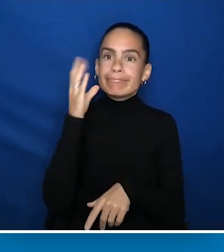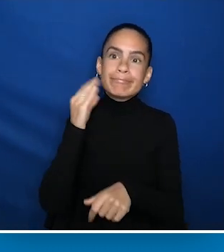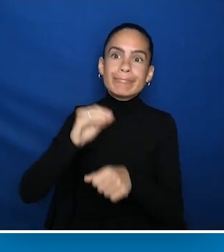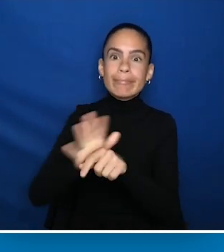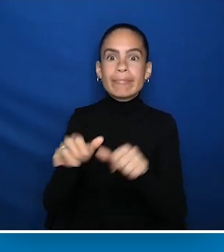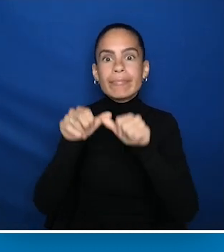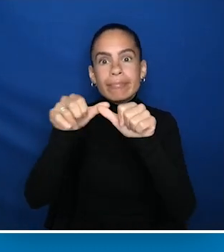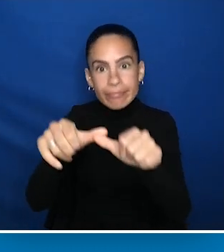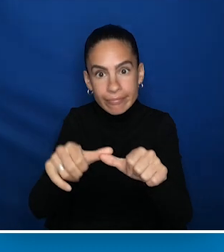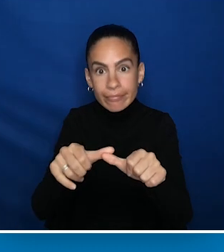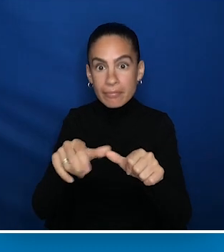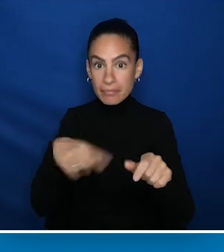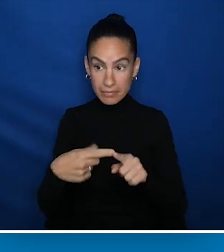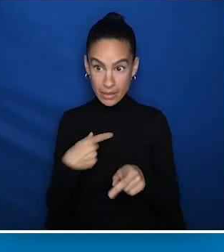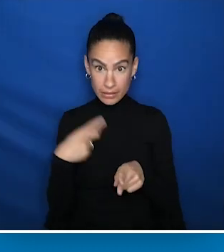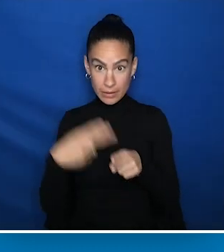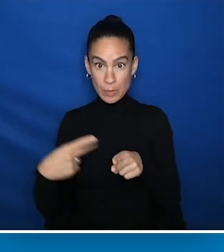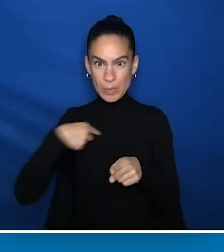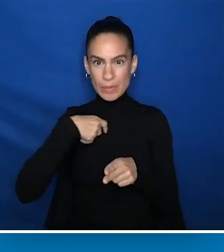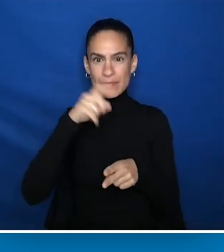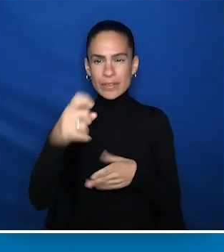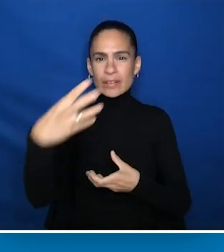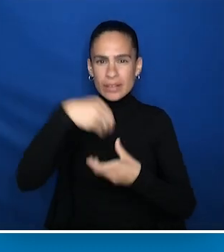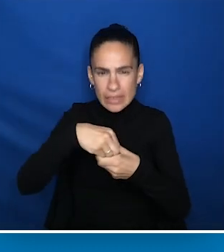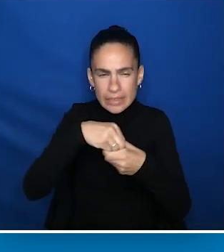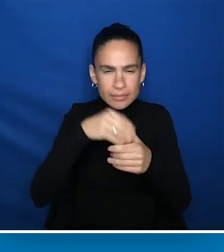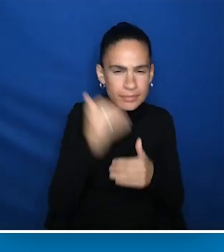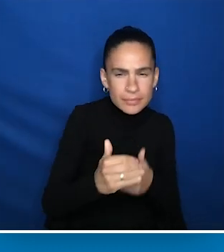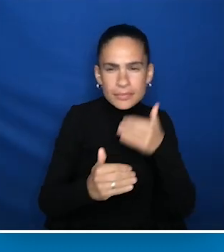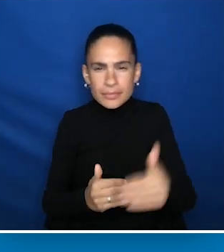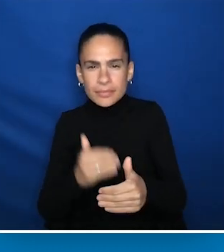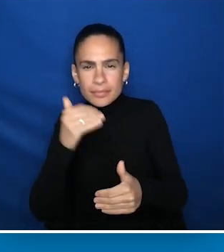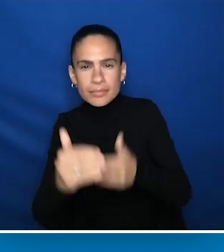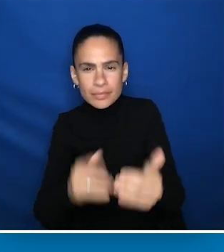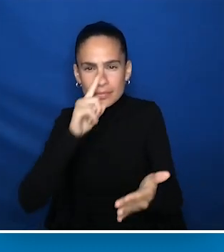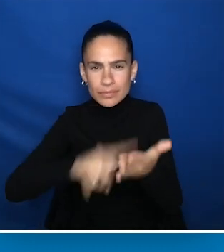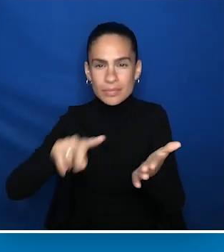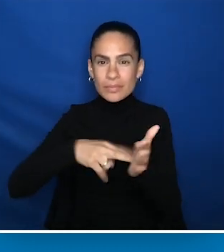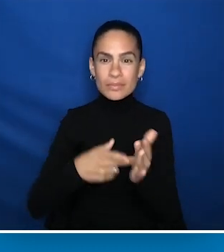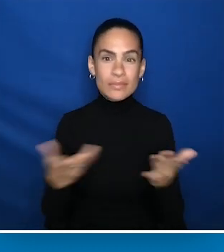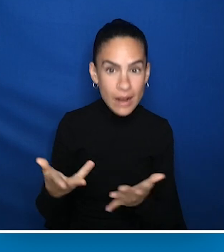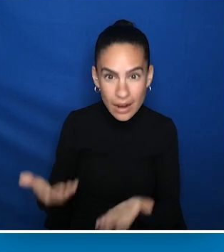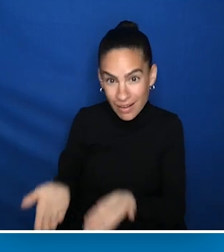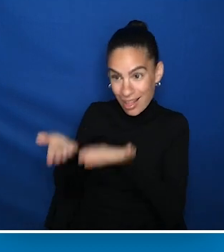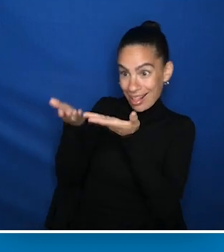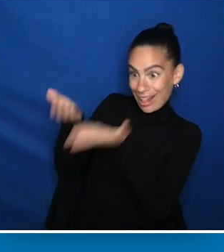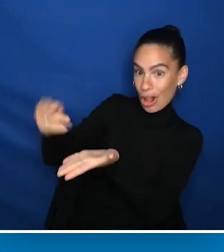at every part of the research process, what does that mean? To me, this means being at the table to brainstorm what should be researched.